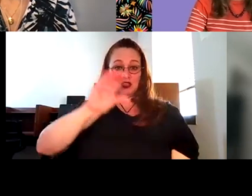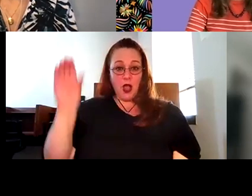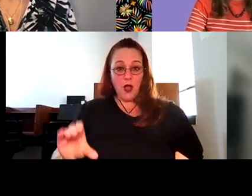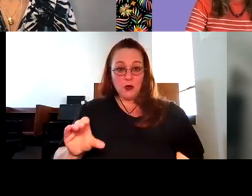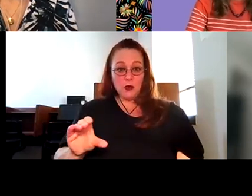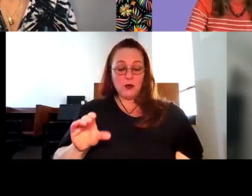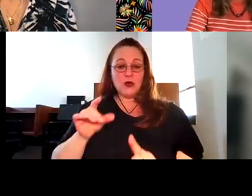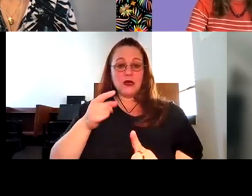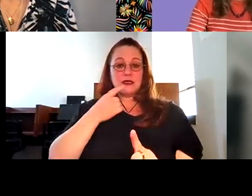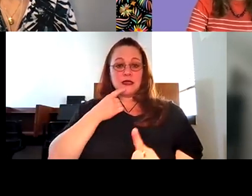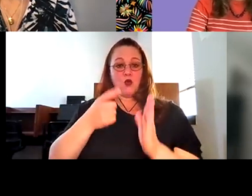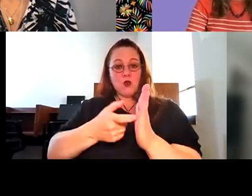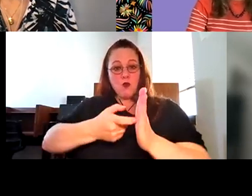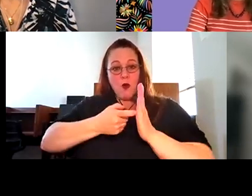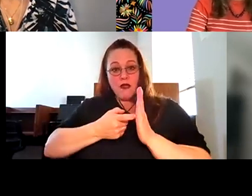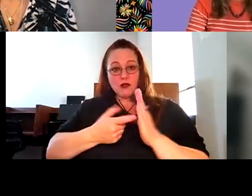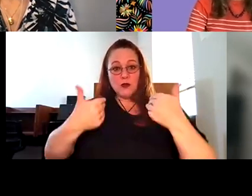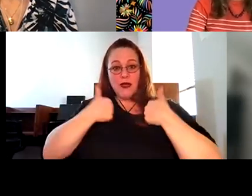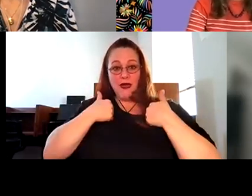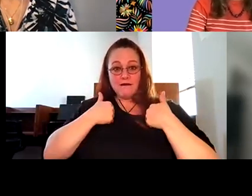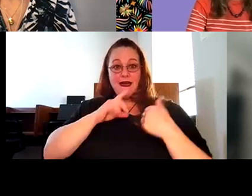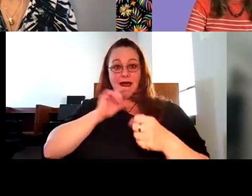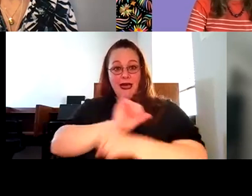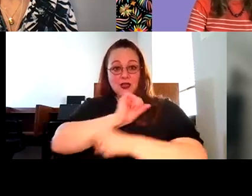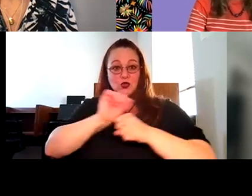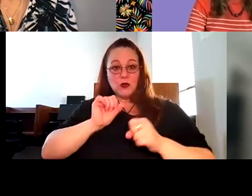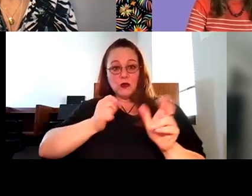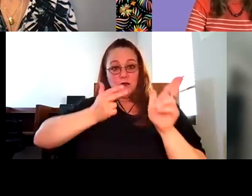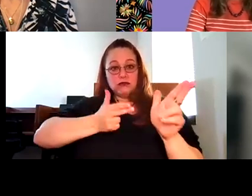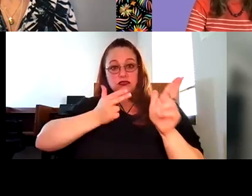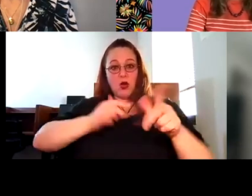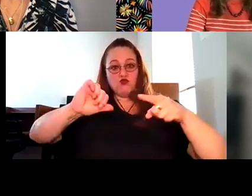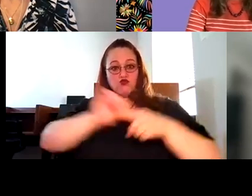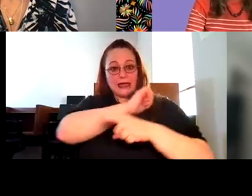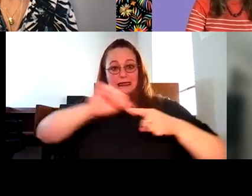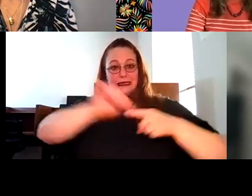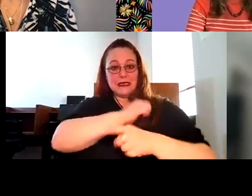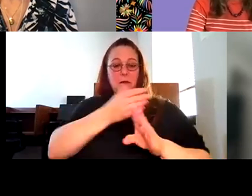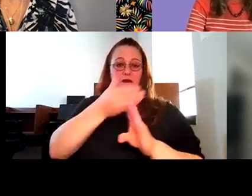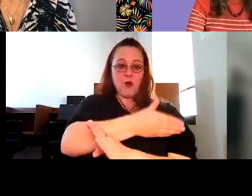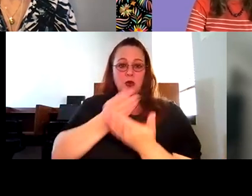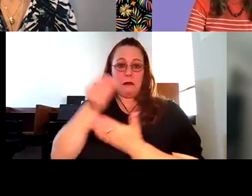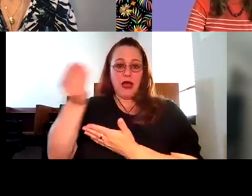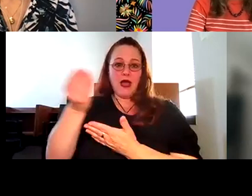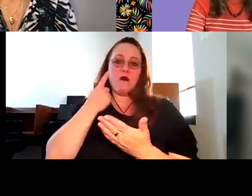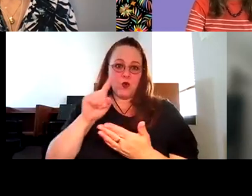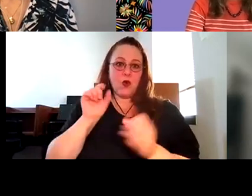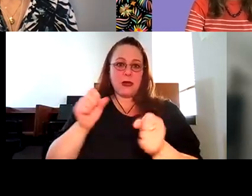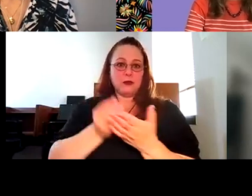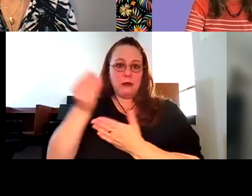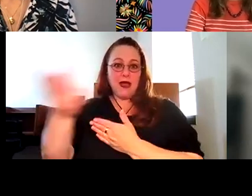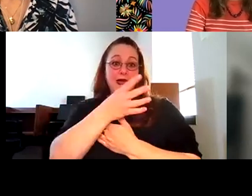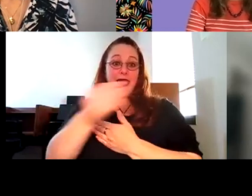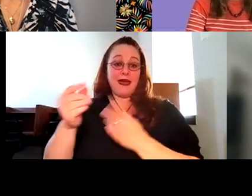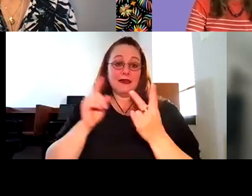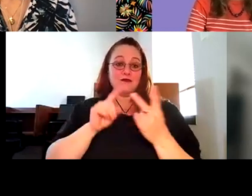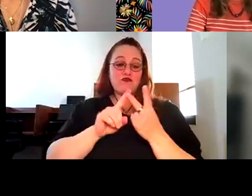Robyn Thomas: have live firing practice in order to buy a gun, which I think is a great idea, and banned live shooting ranges within the city limits,